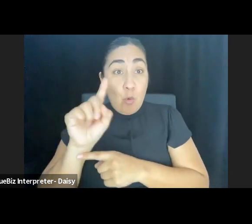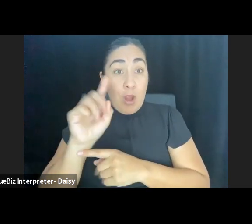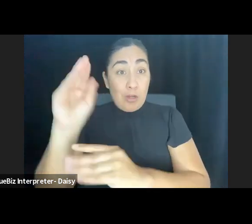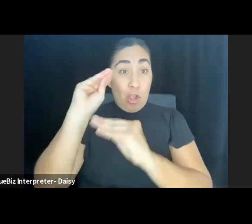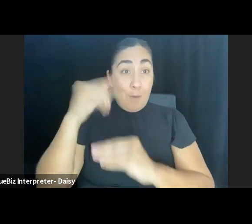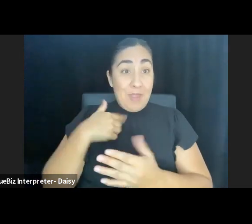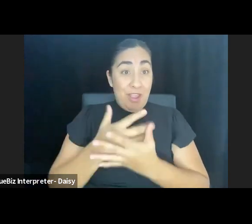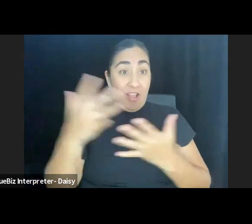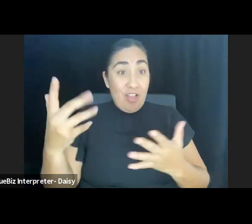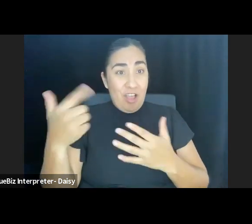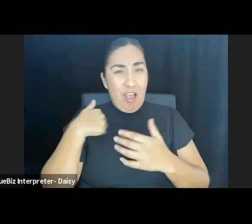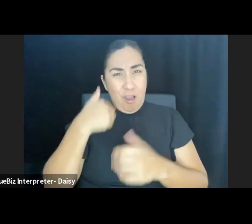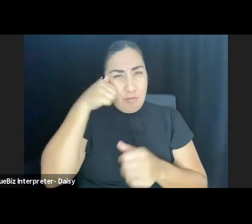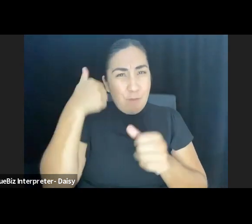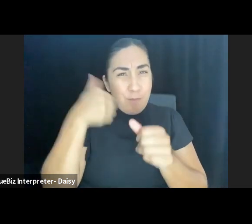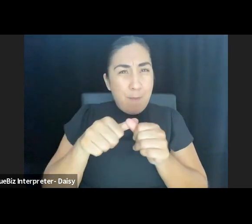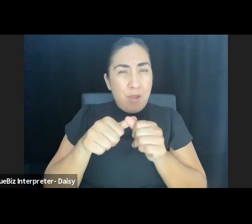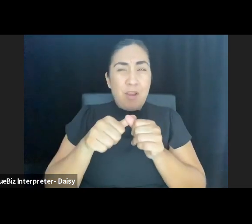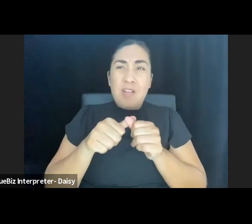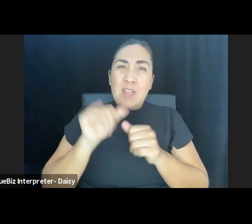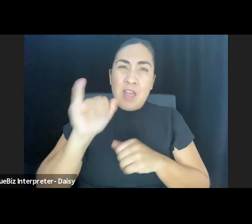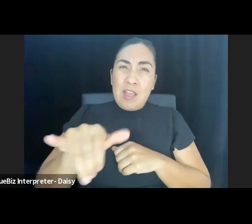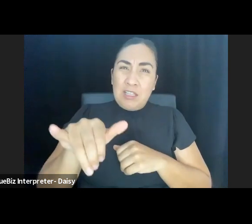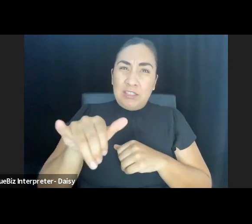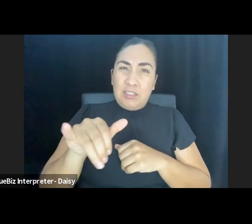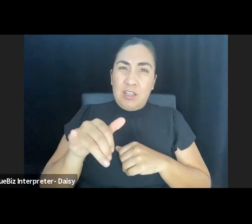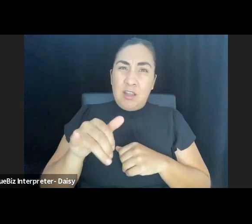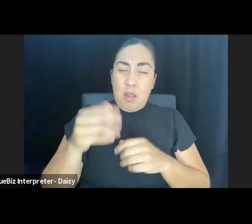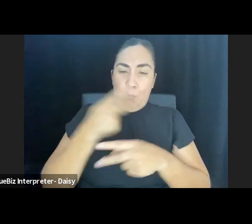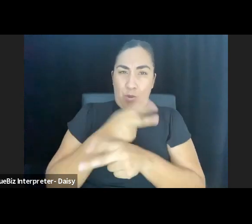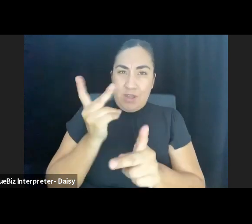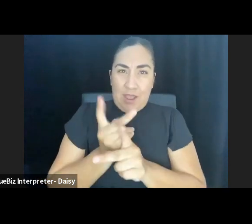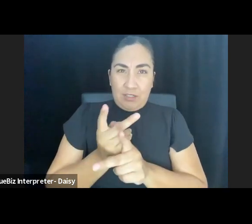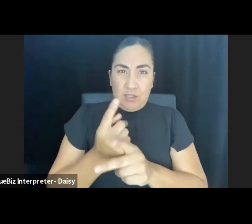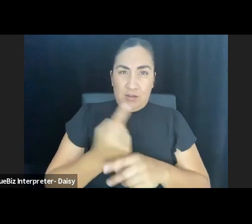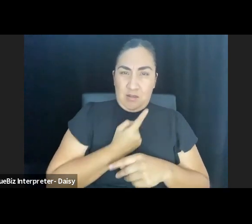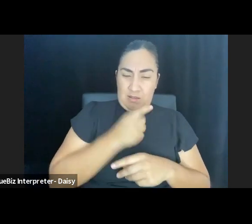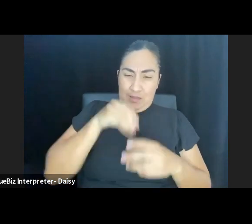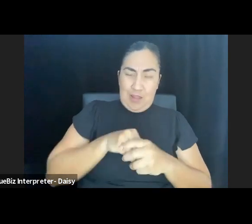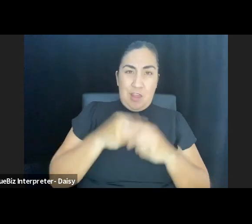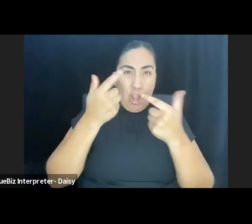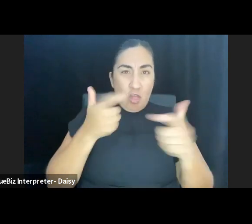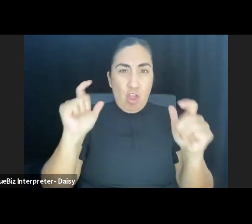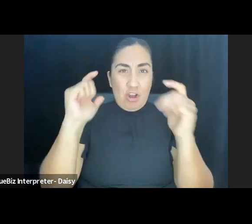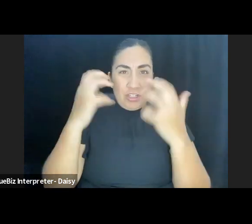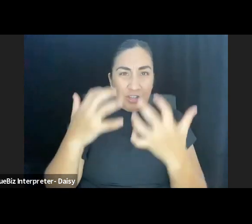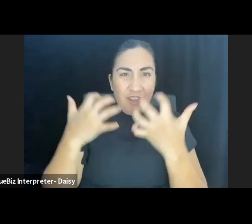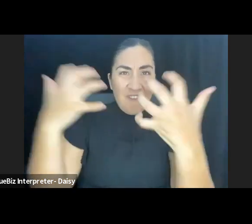I recalled his audacious "Autonomy" production set in a large event hall featuring driverless cars